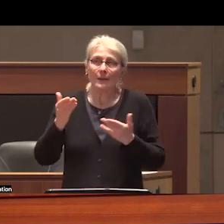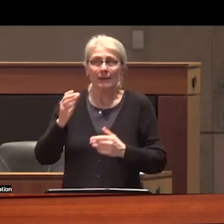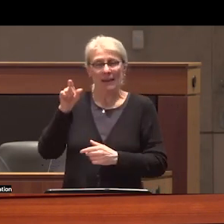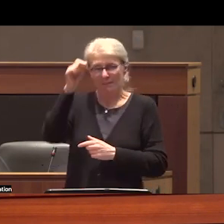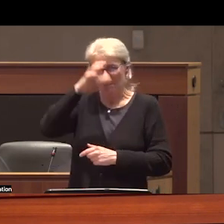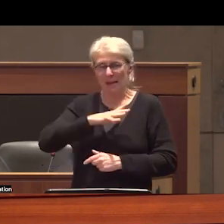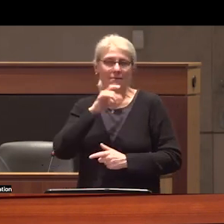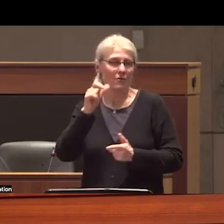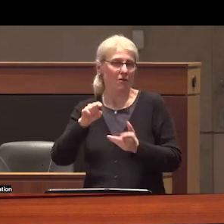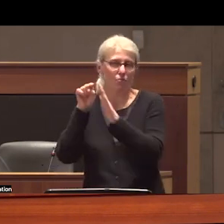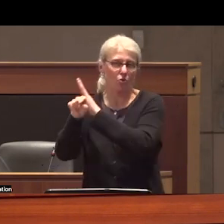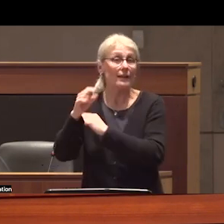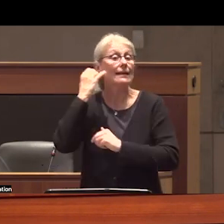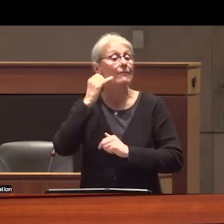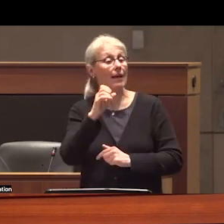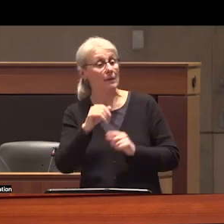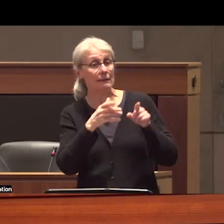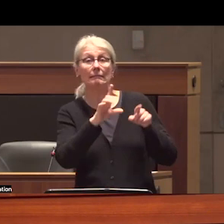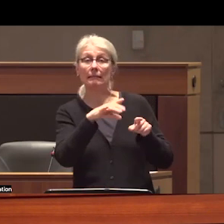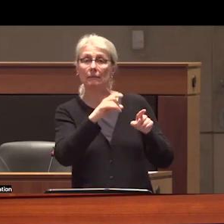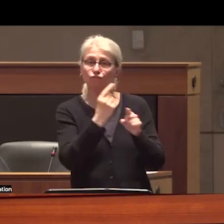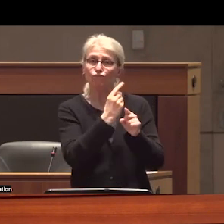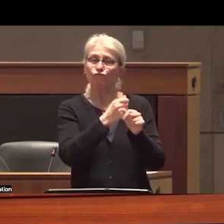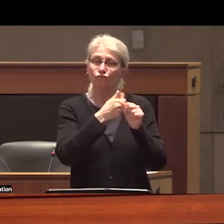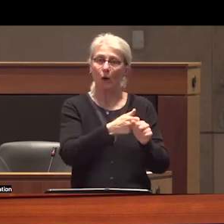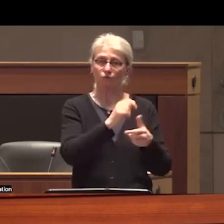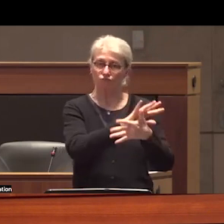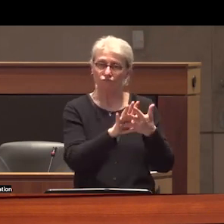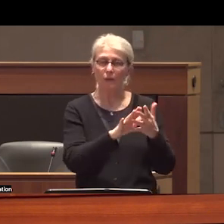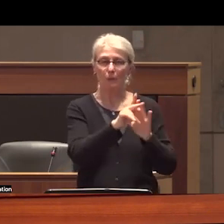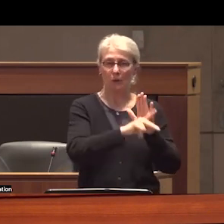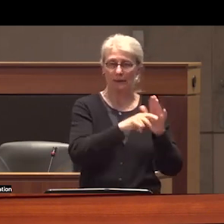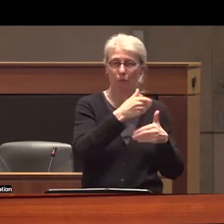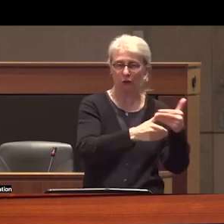murdered if the embassy had acted in a certain way but the same ruling determined that Kik was